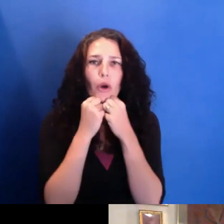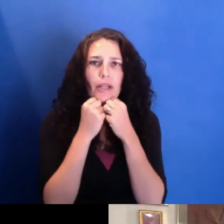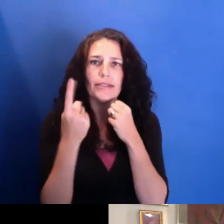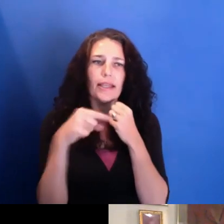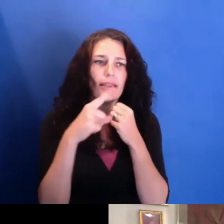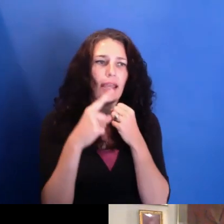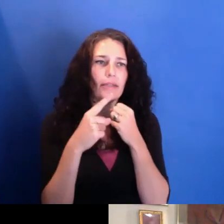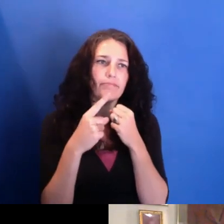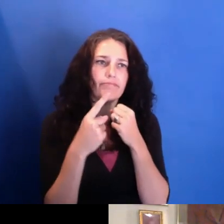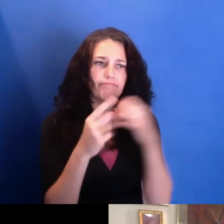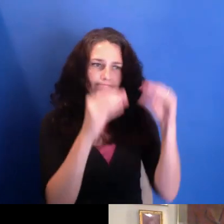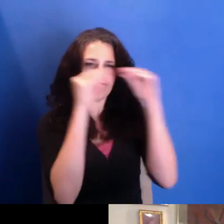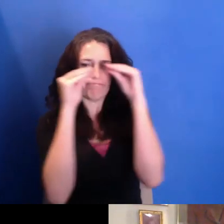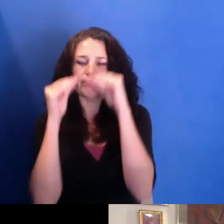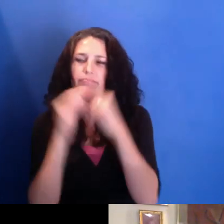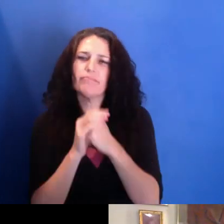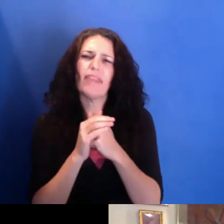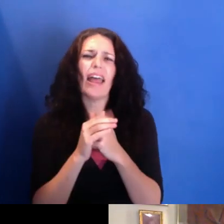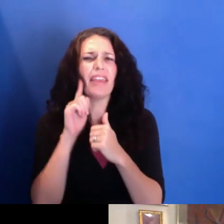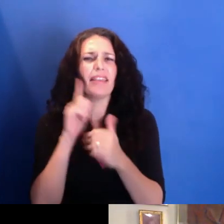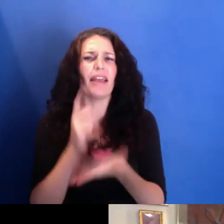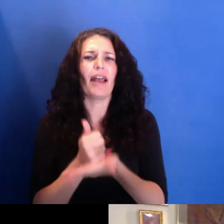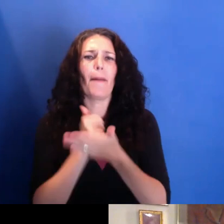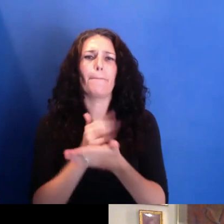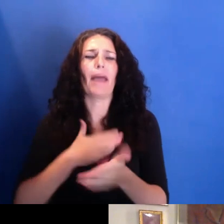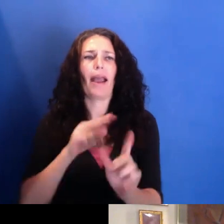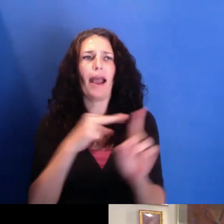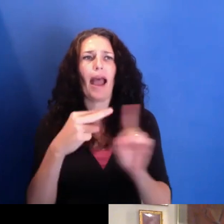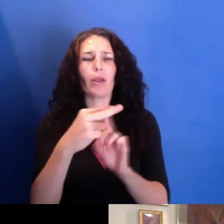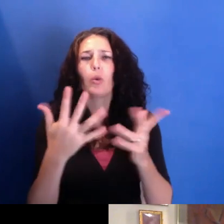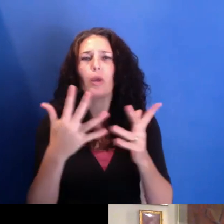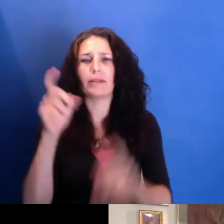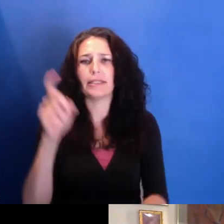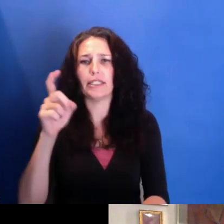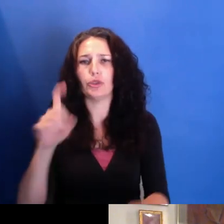I think, just my outlook on what I'm supposed to do with myself